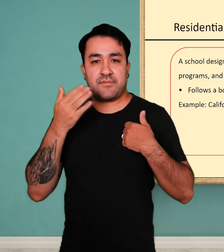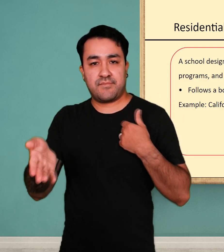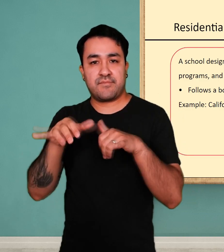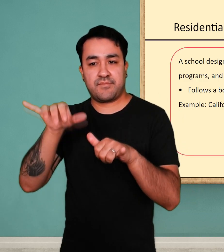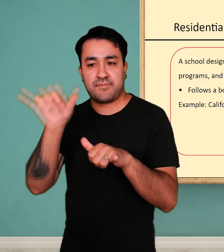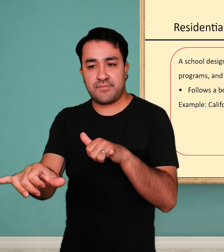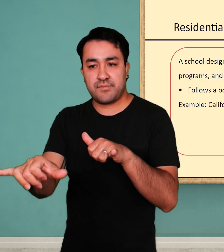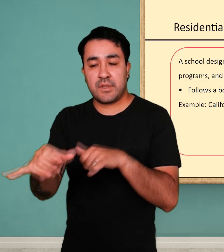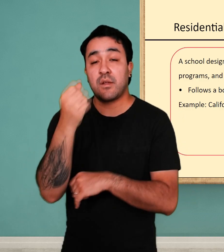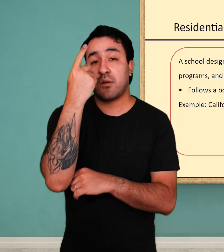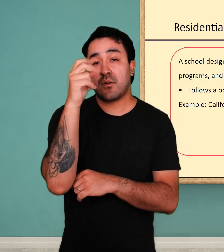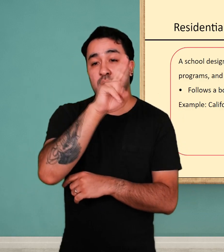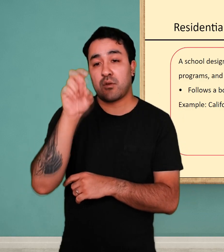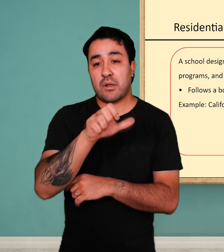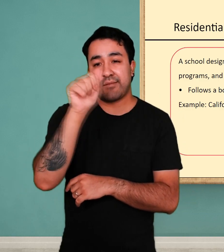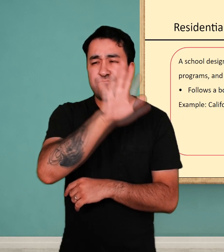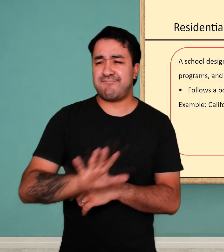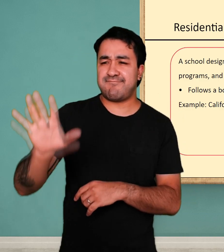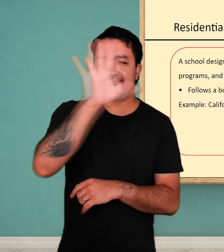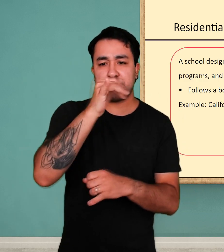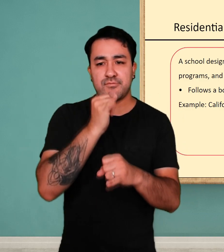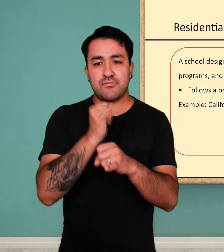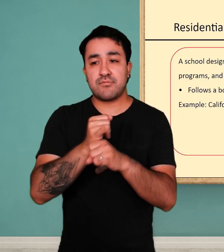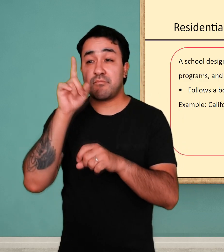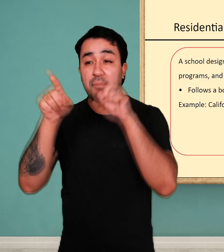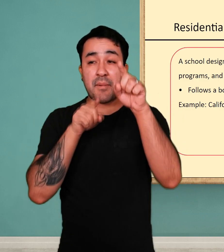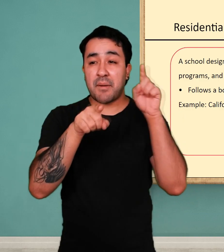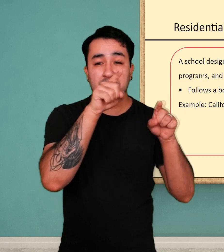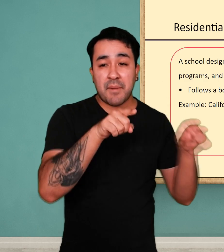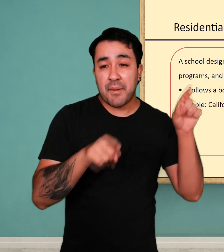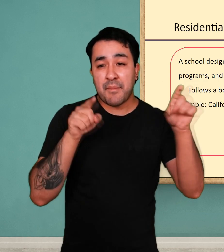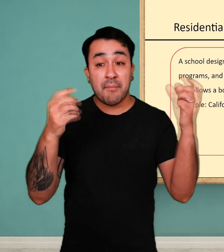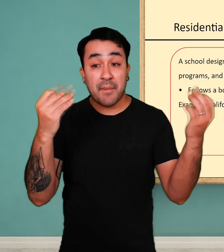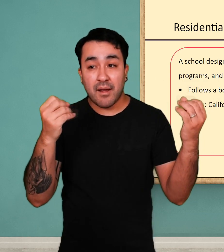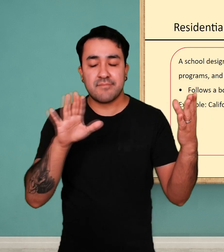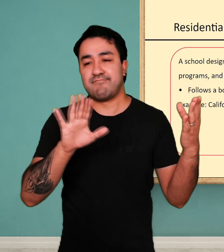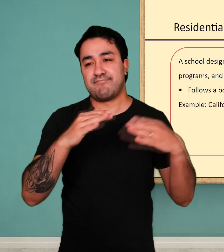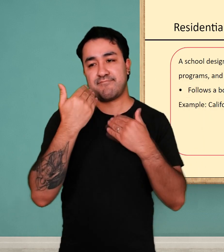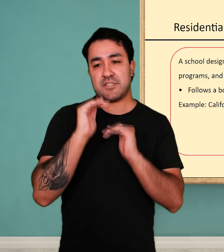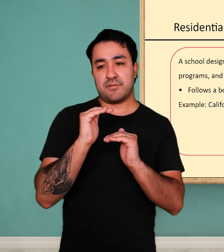Residential schools for the Deaf exist throughout the United States but are rare; most states only